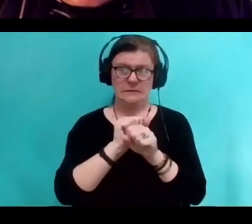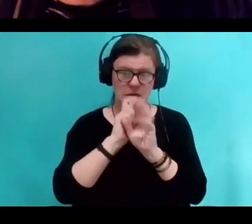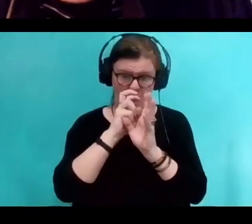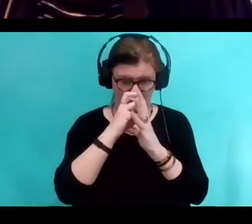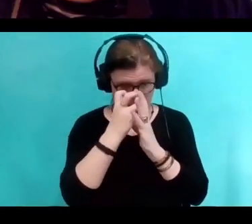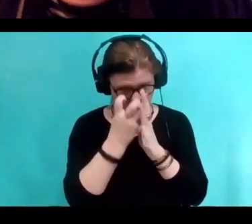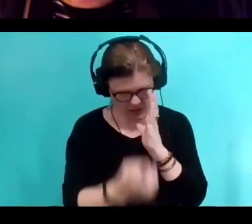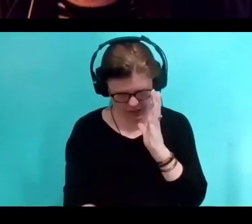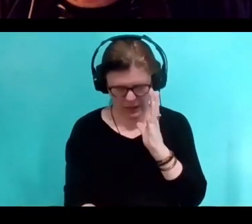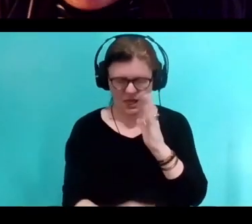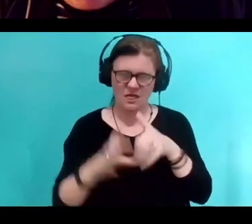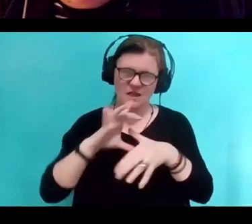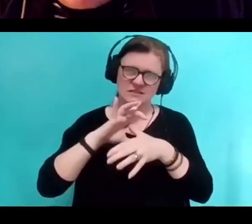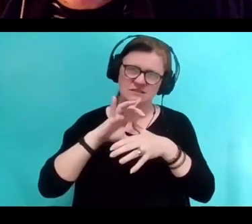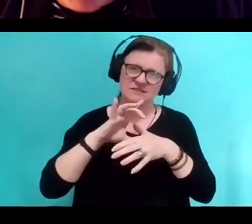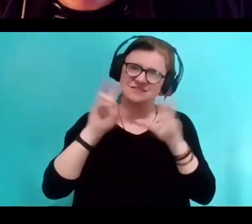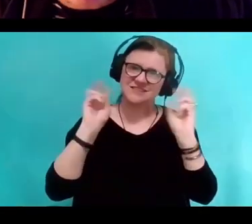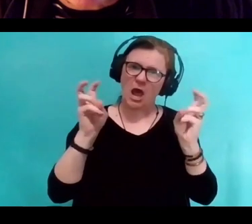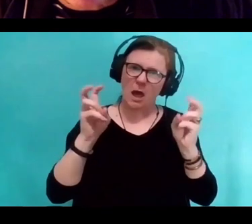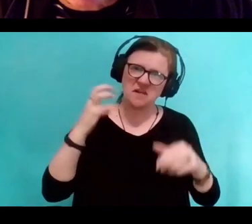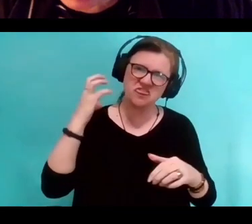It's like, it's like an underground cave network.